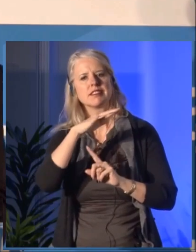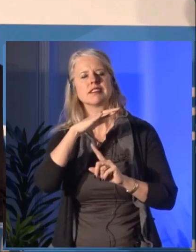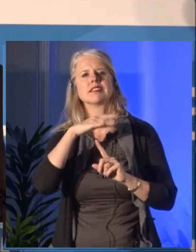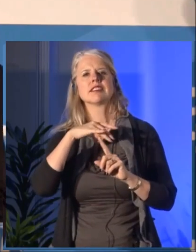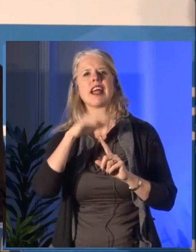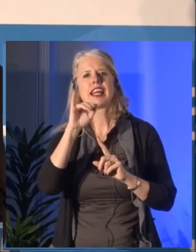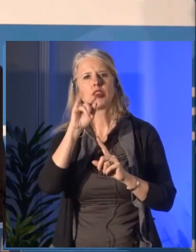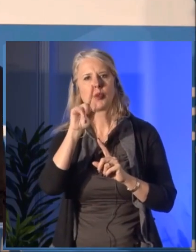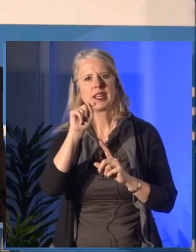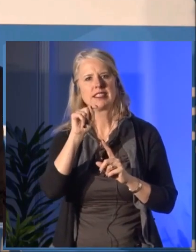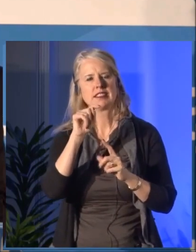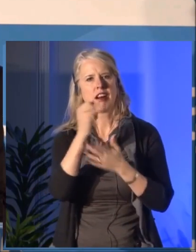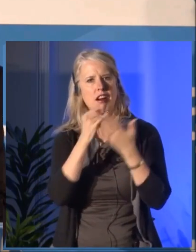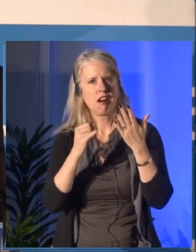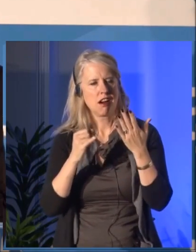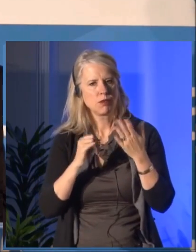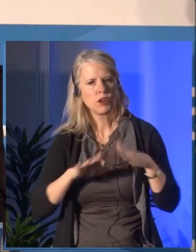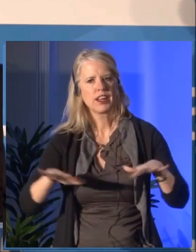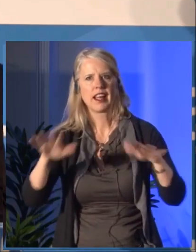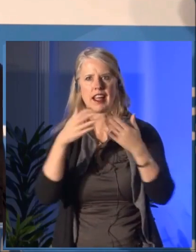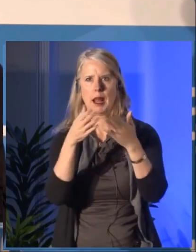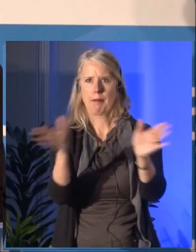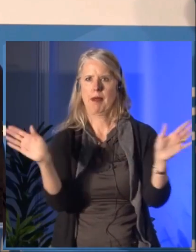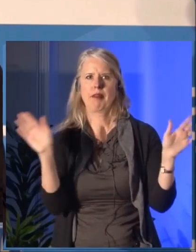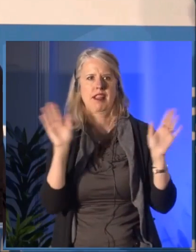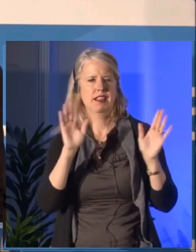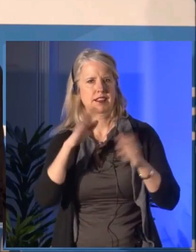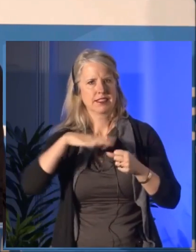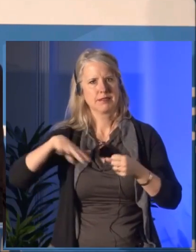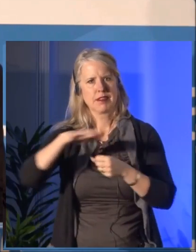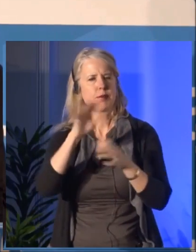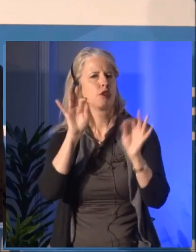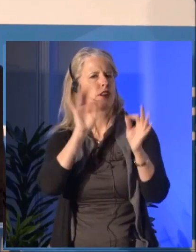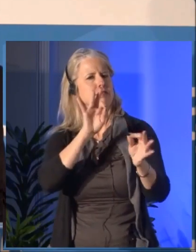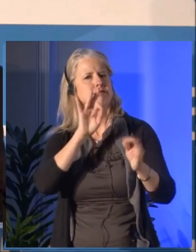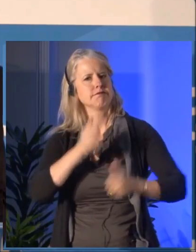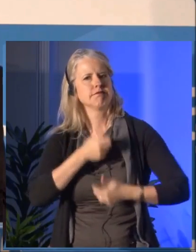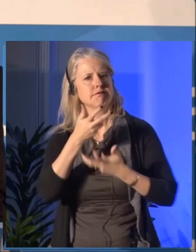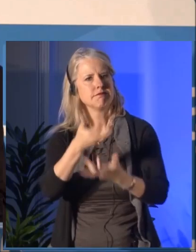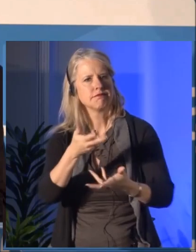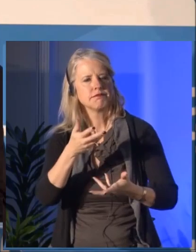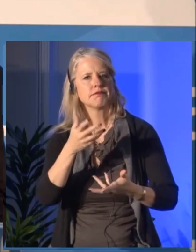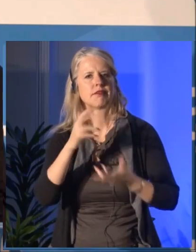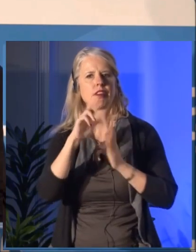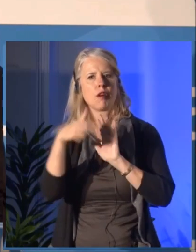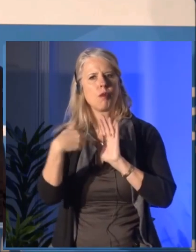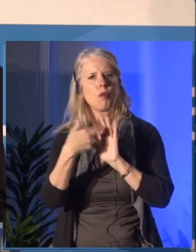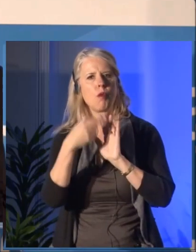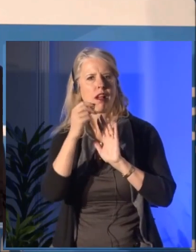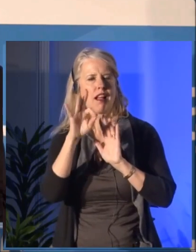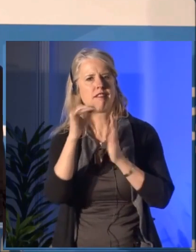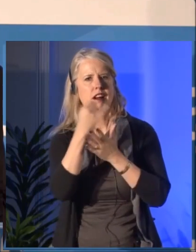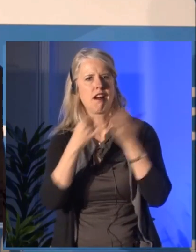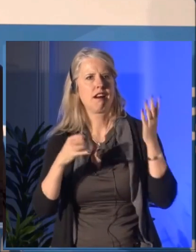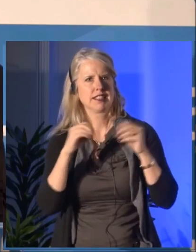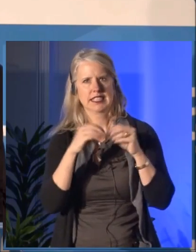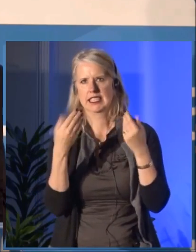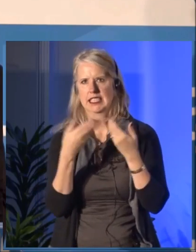of the final report of the truth and reconciliation committee on the enduring tragedy of residential schools.